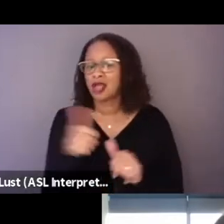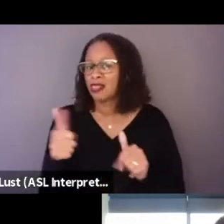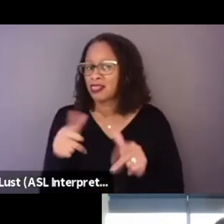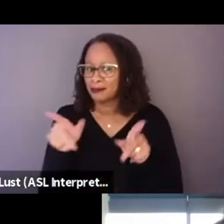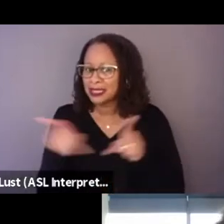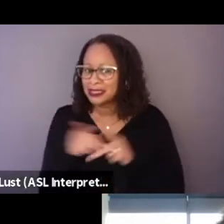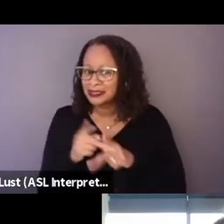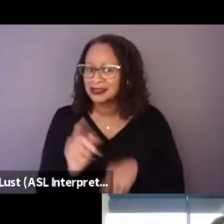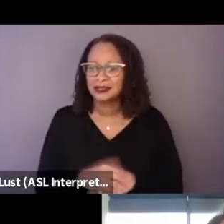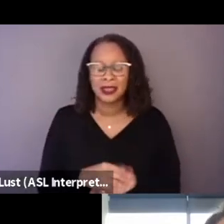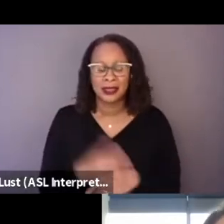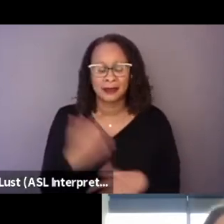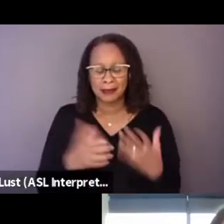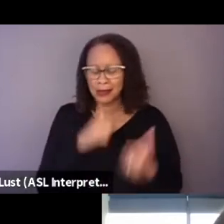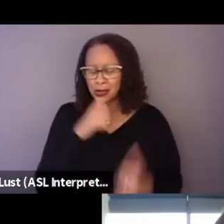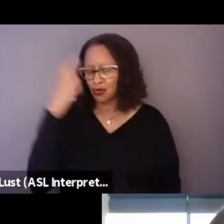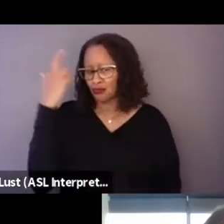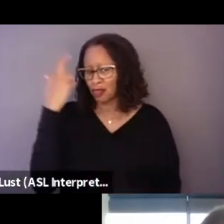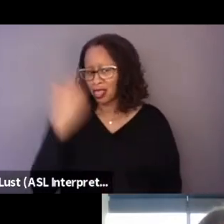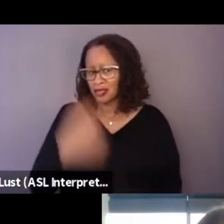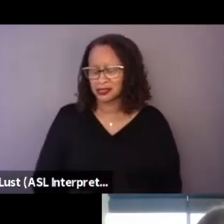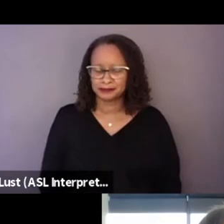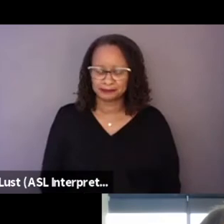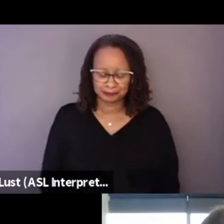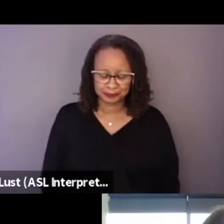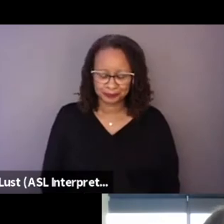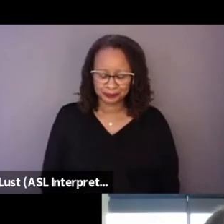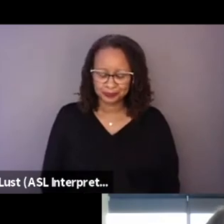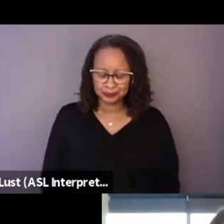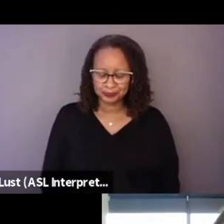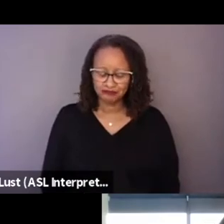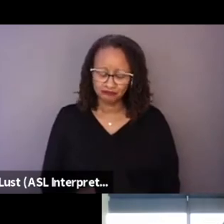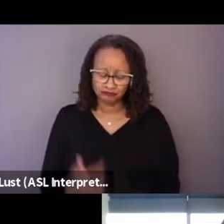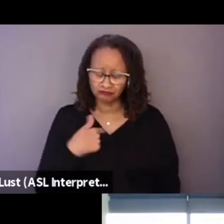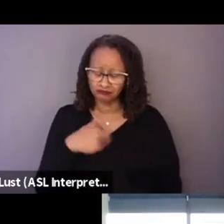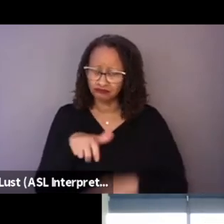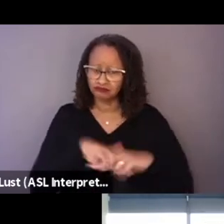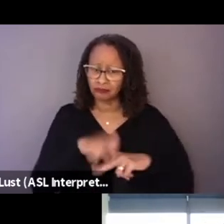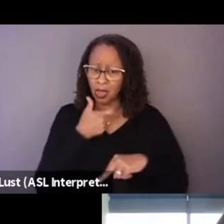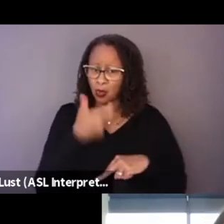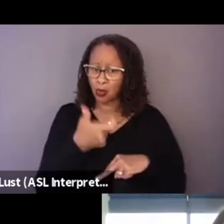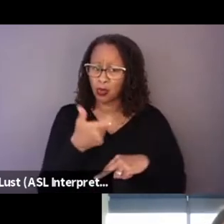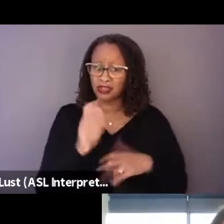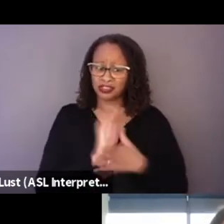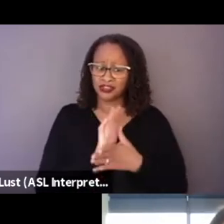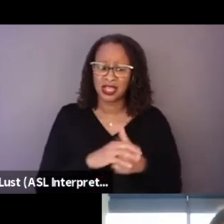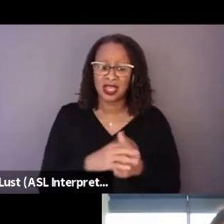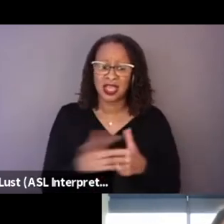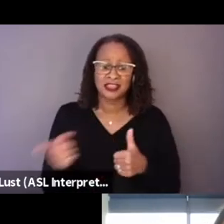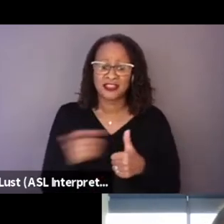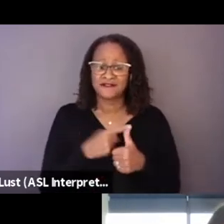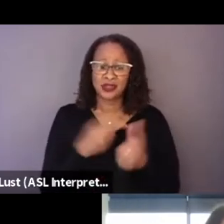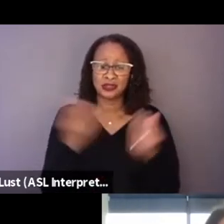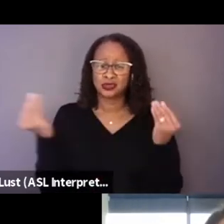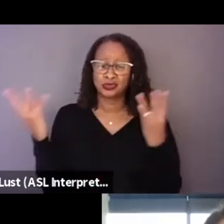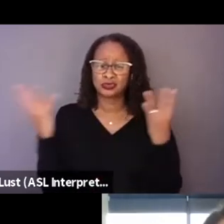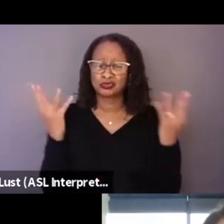maybe you don't realize, like I go through the film and like, you know, the first siren, it's a human voice.